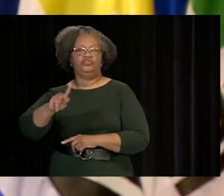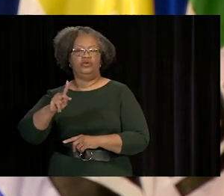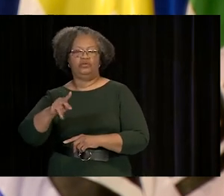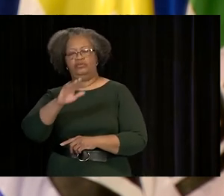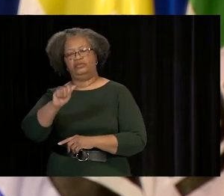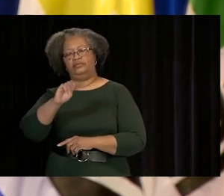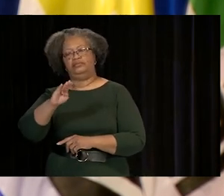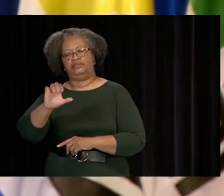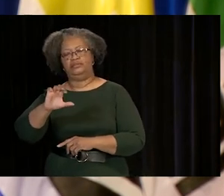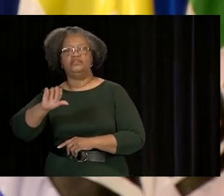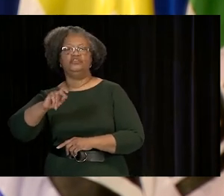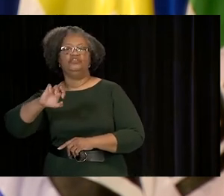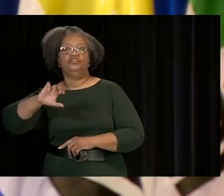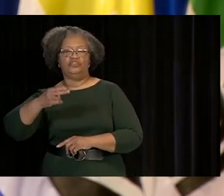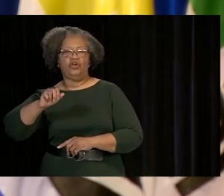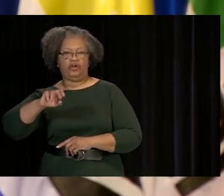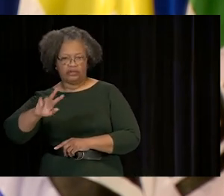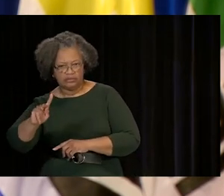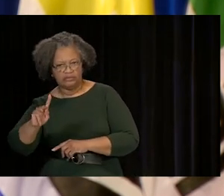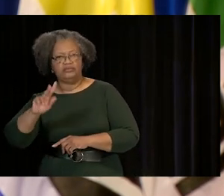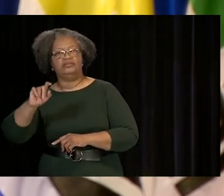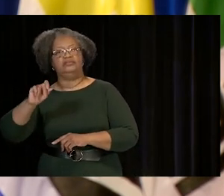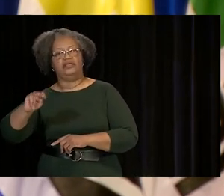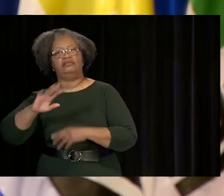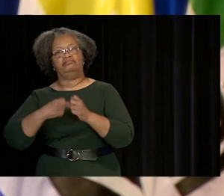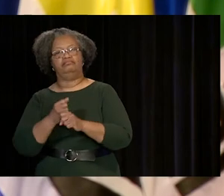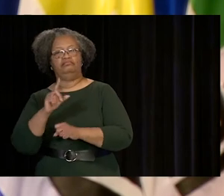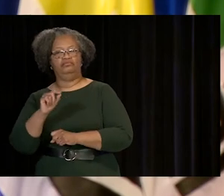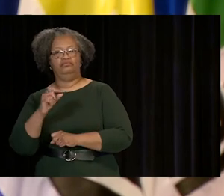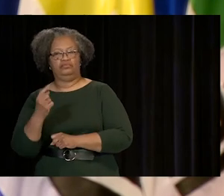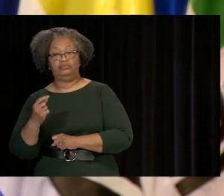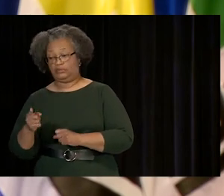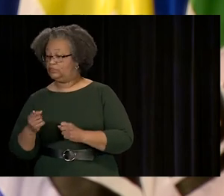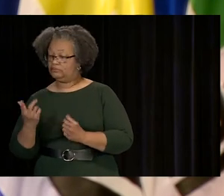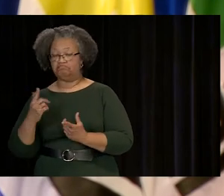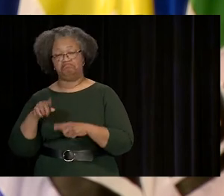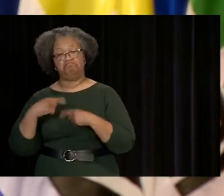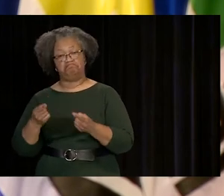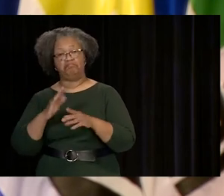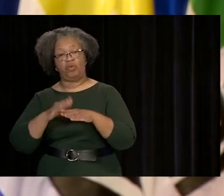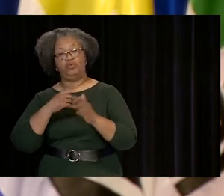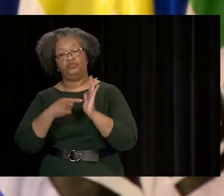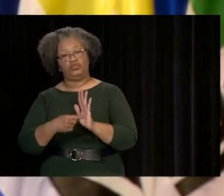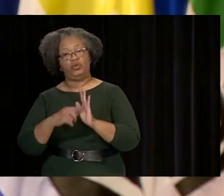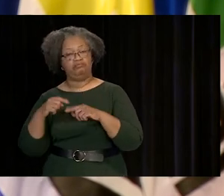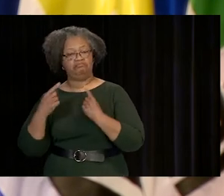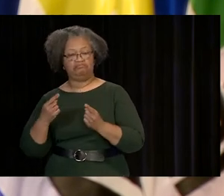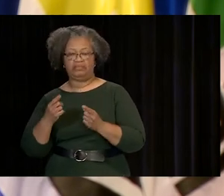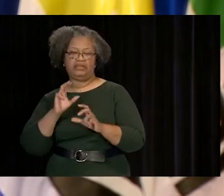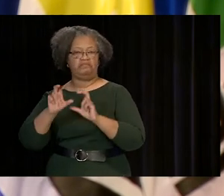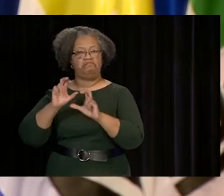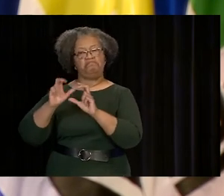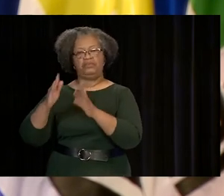ON THE ABC SHOW SHARK TANK IN 2011. HE HAS BEEN A STAR ON THE HIT SHOW EVER SINCE